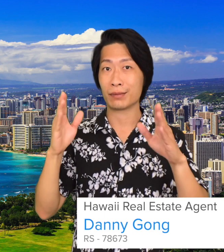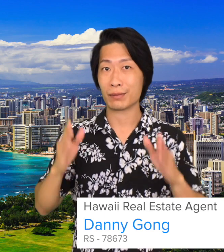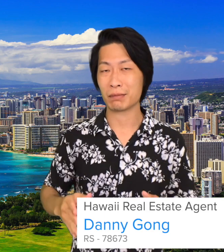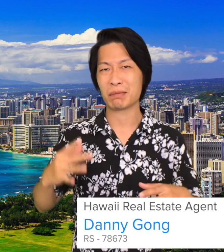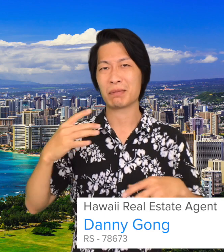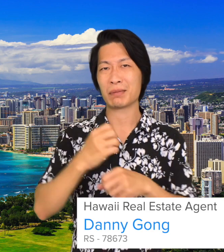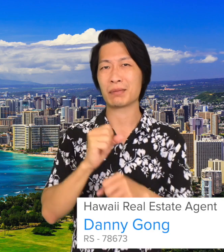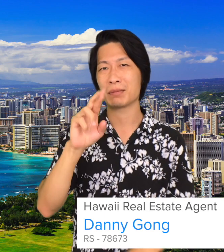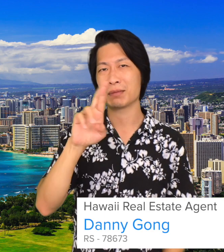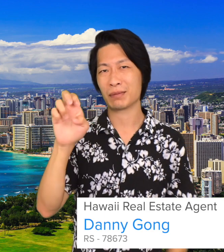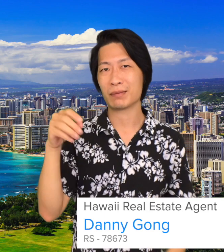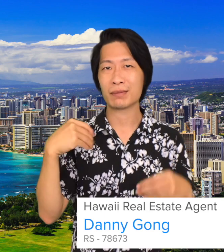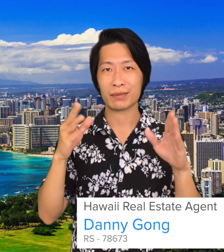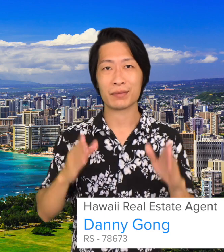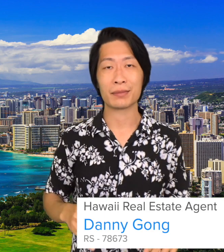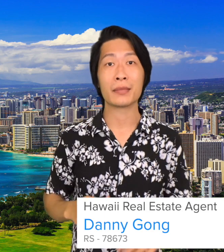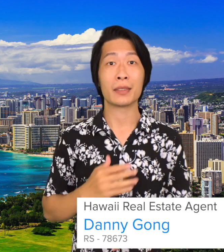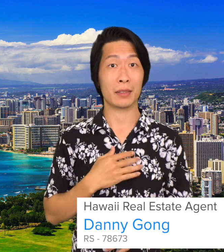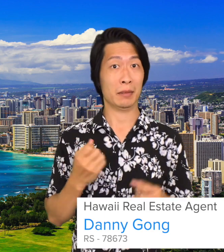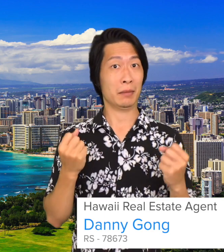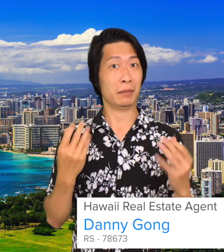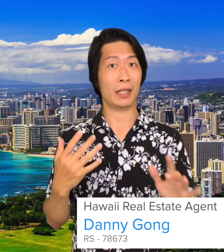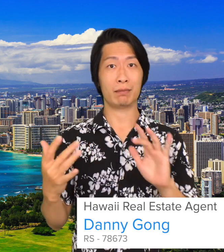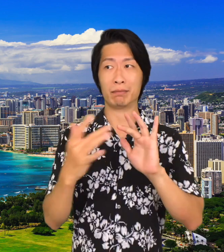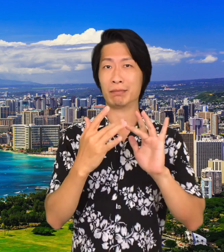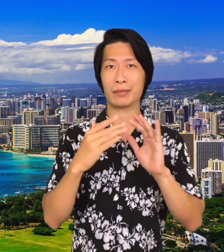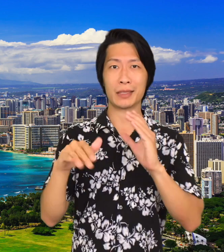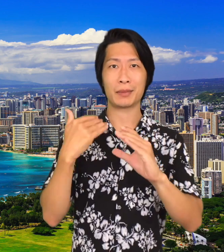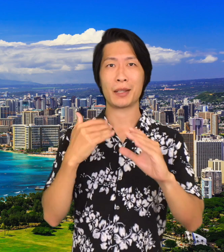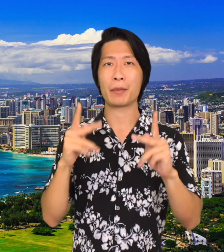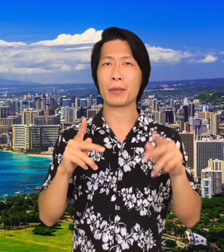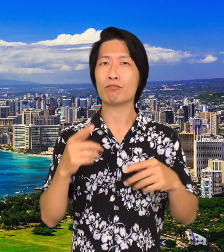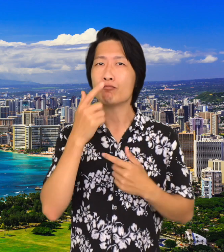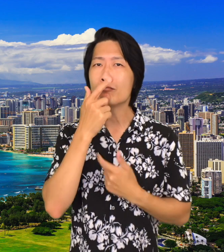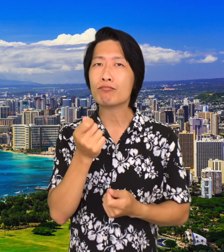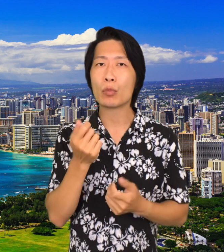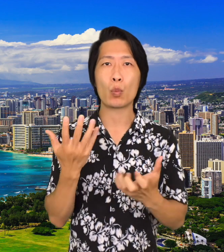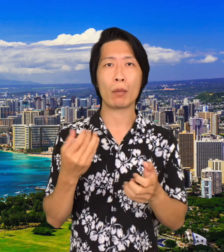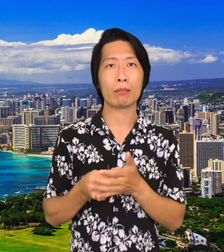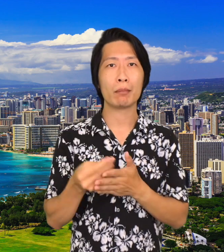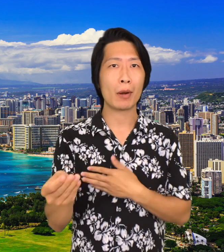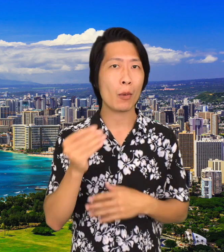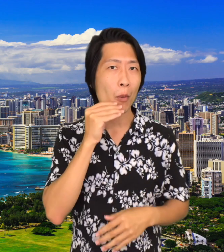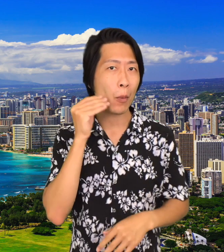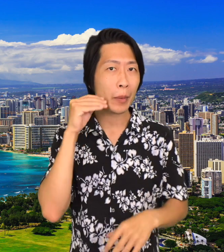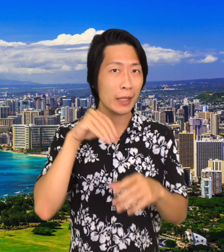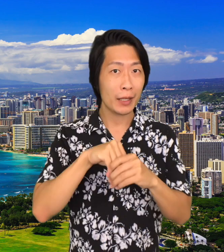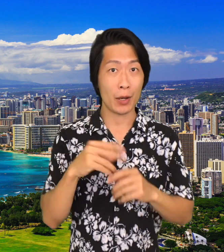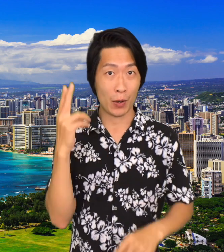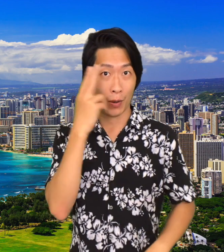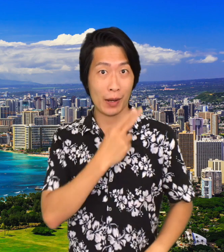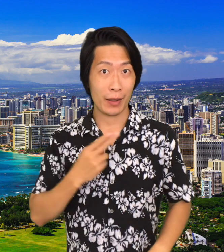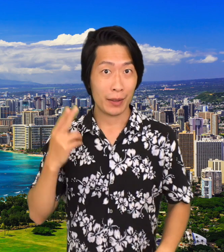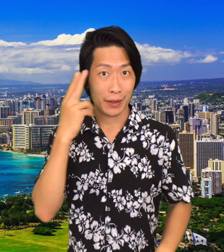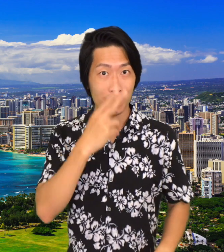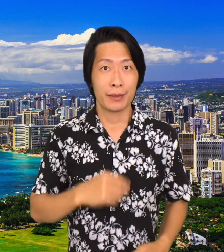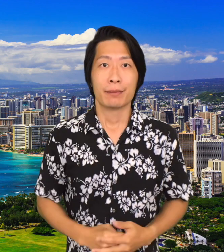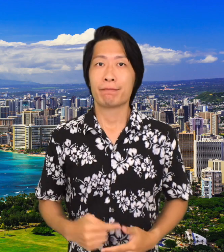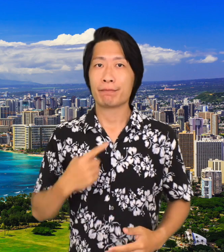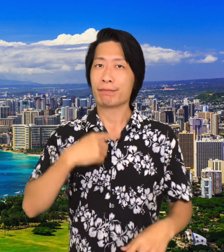I've been getting a lot of emails from people who are interested in purchasing a home in Hawaii.